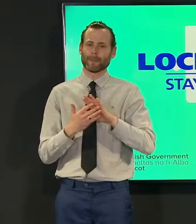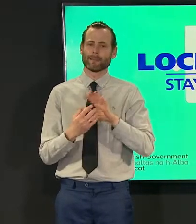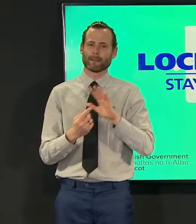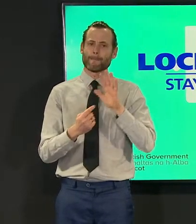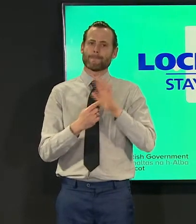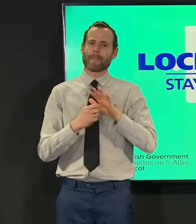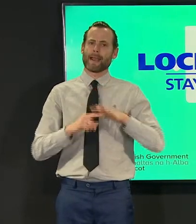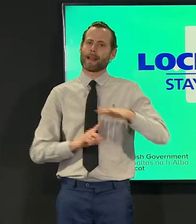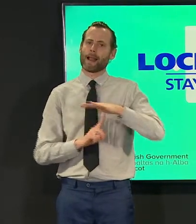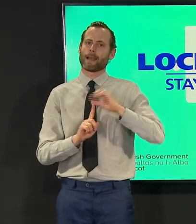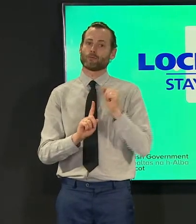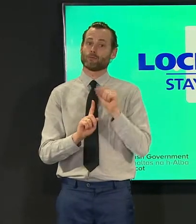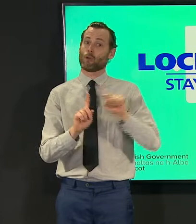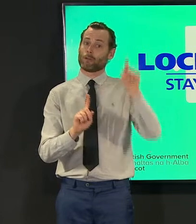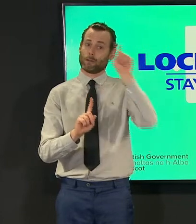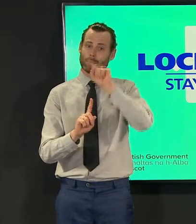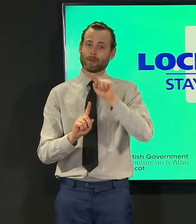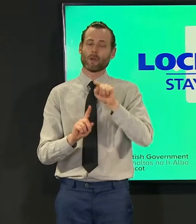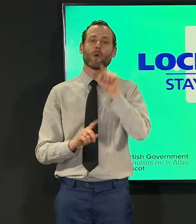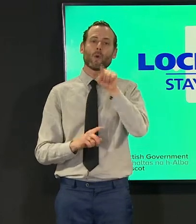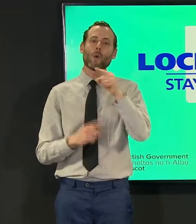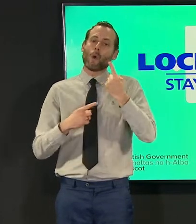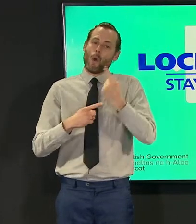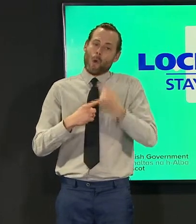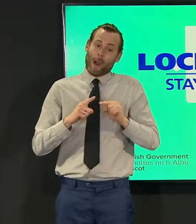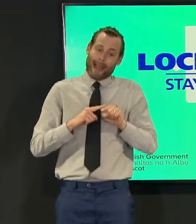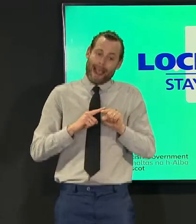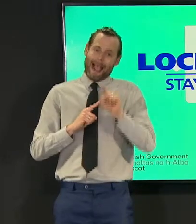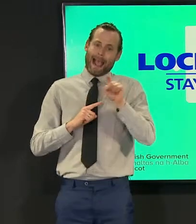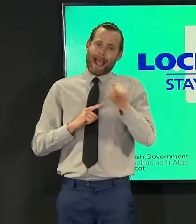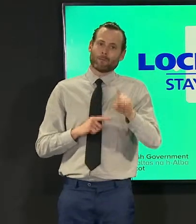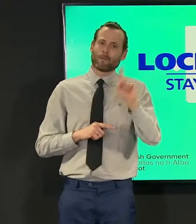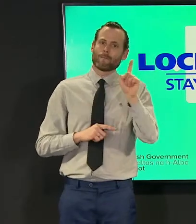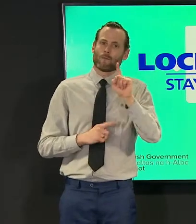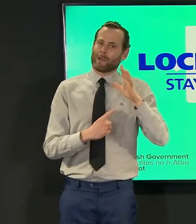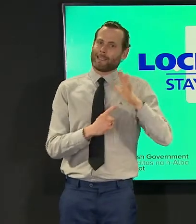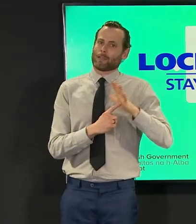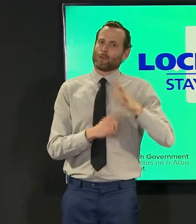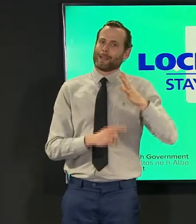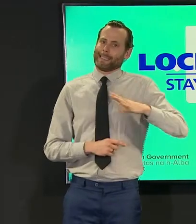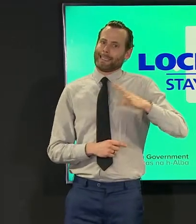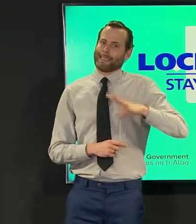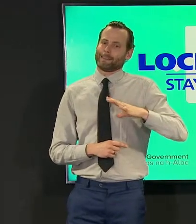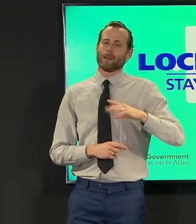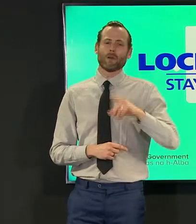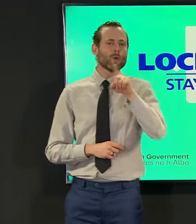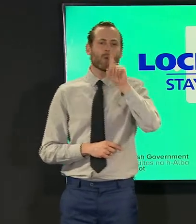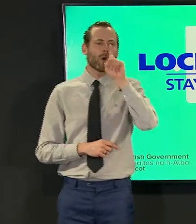only leave the house for essential purposes you cannot meet up with other households outdoors